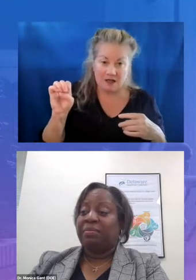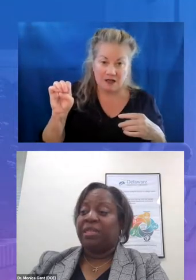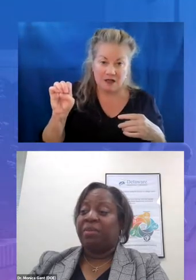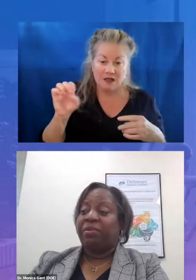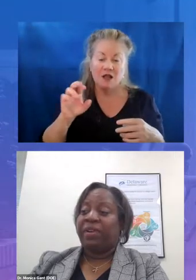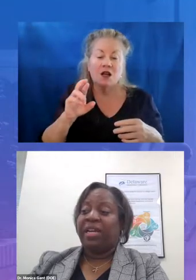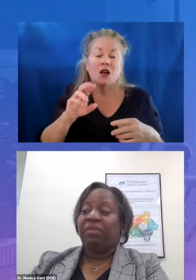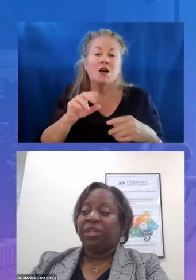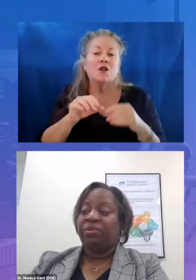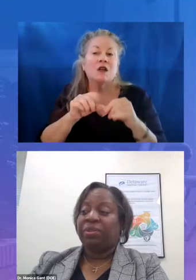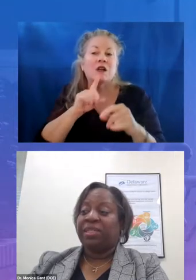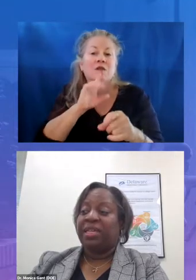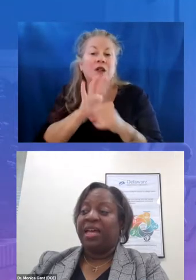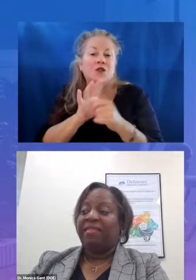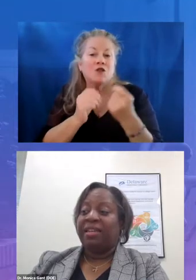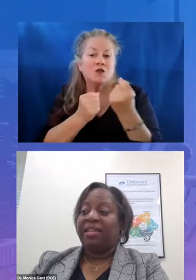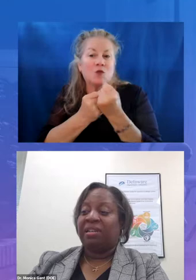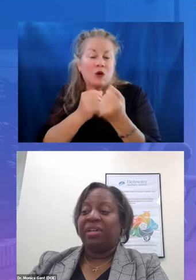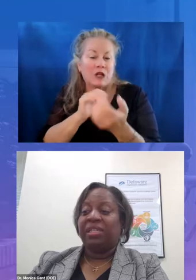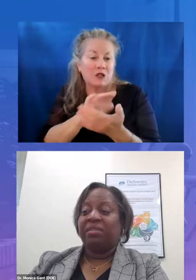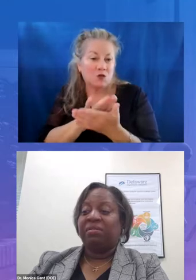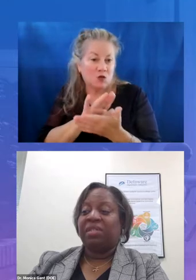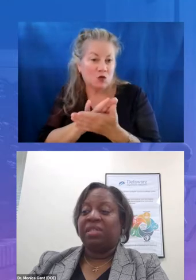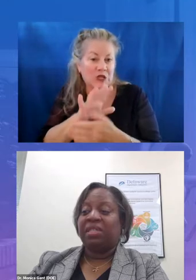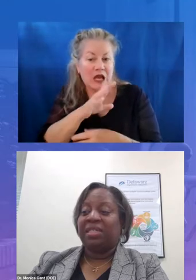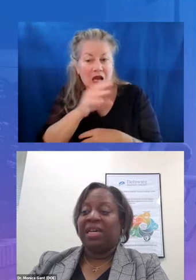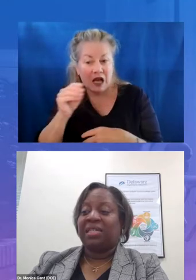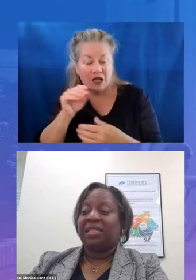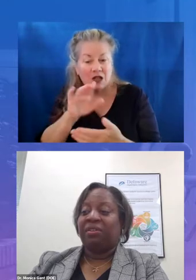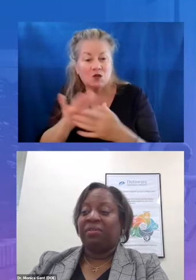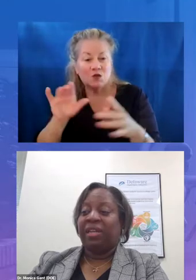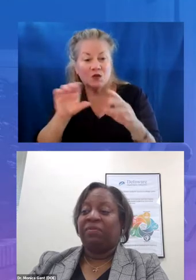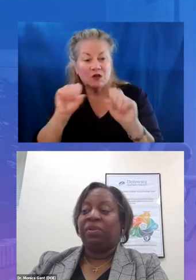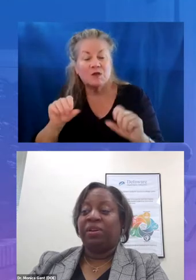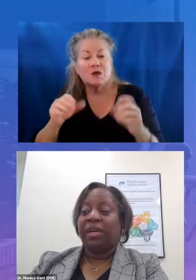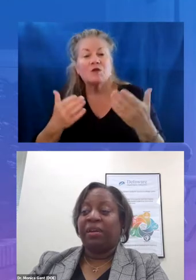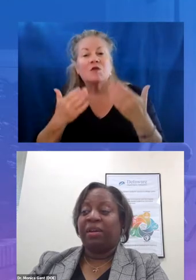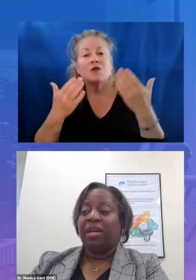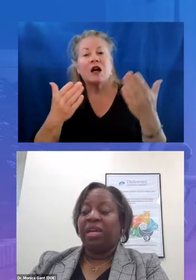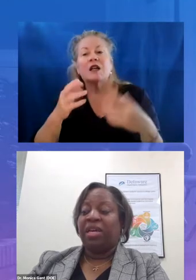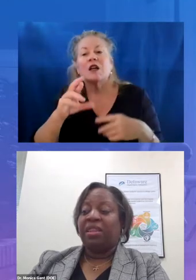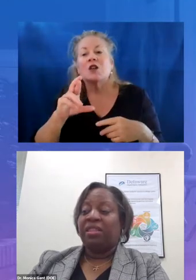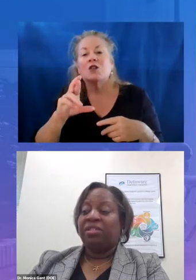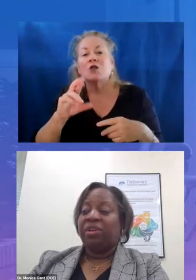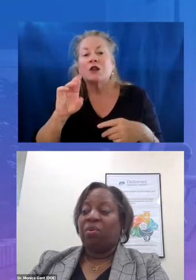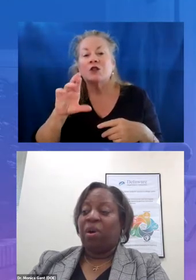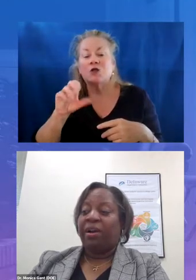and providing resources that accelerate students to success in grade level learning this required a